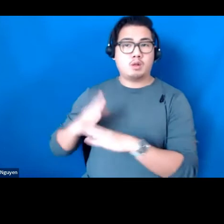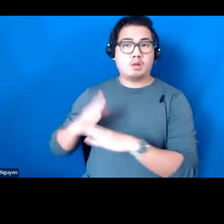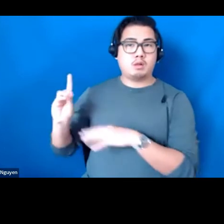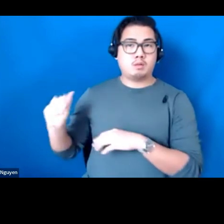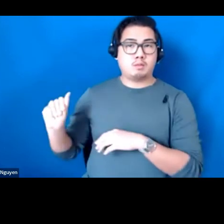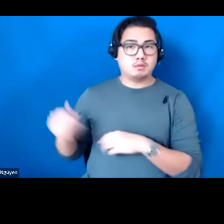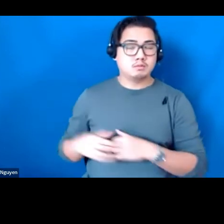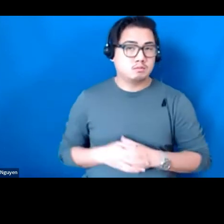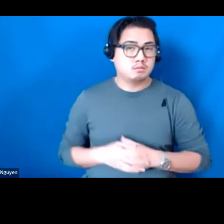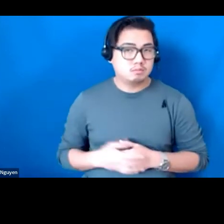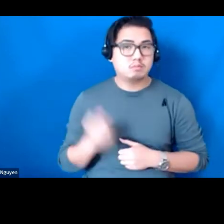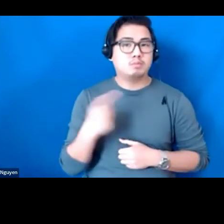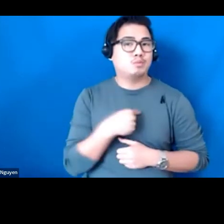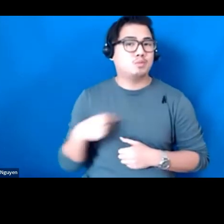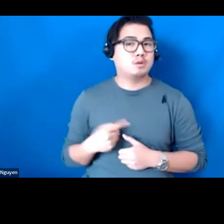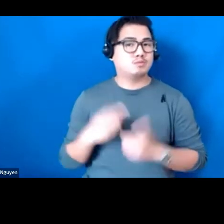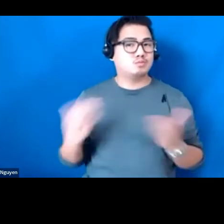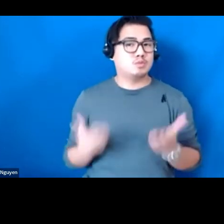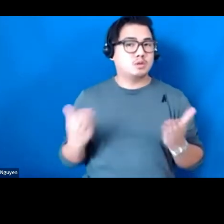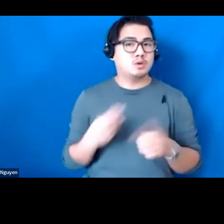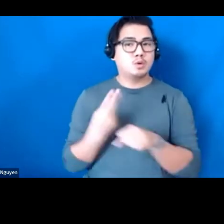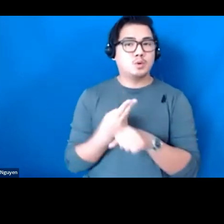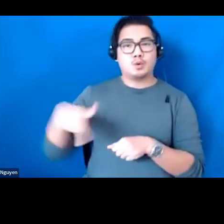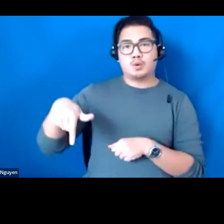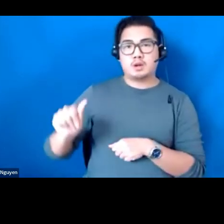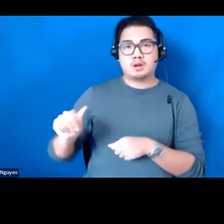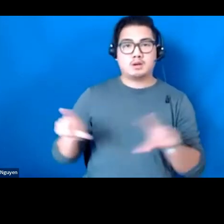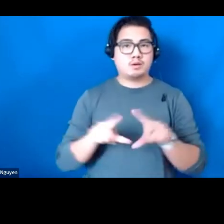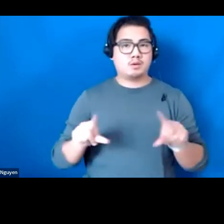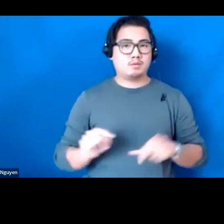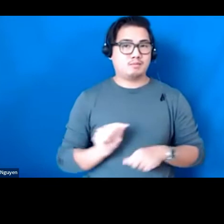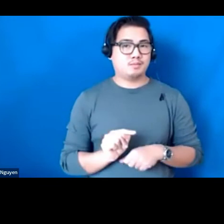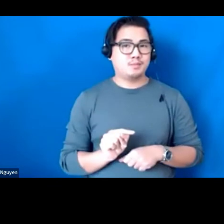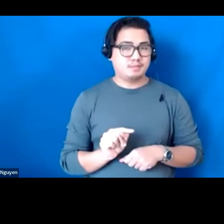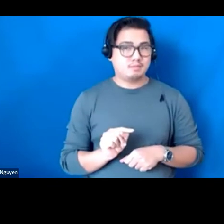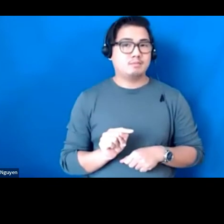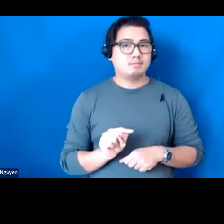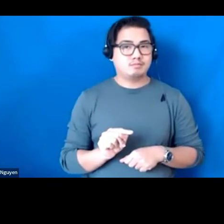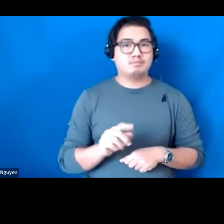we encourage you to use the Question and Answer function to submit questions.